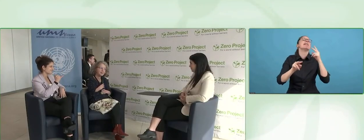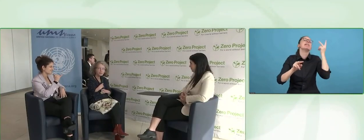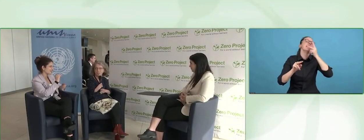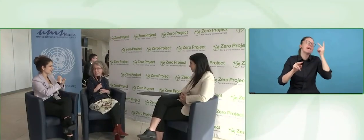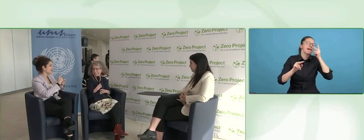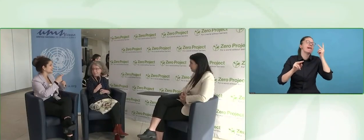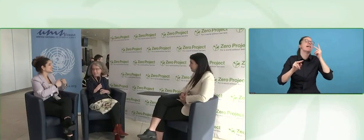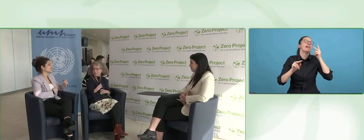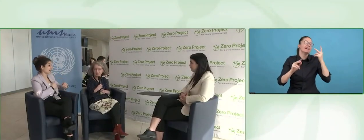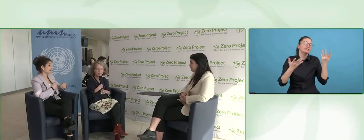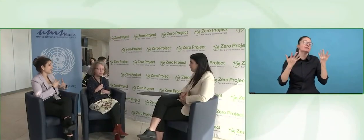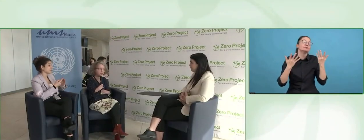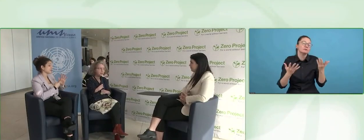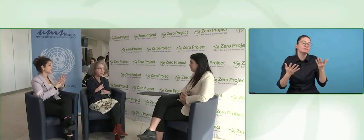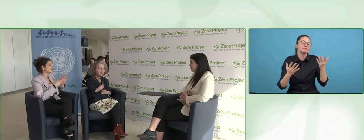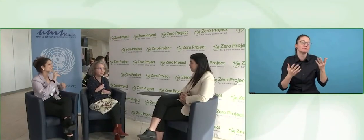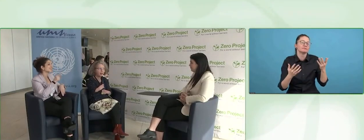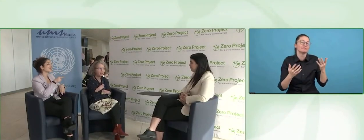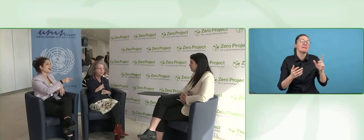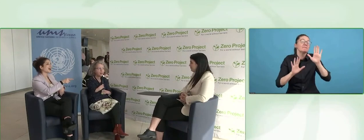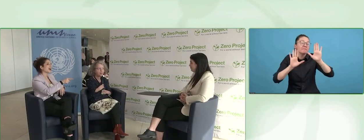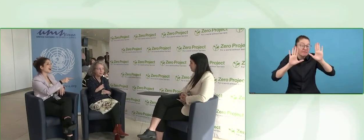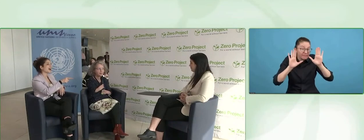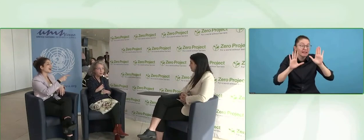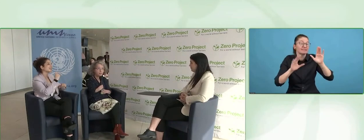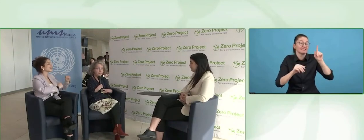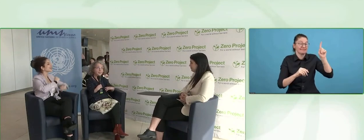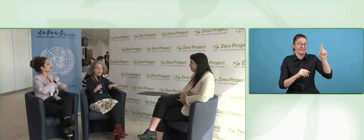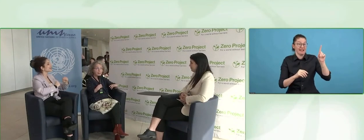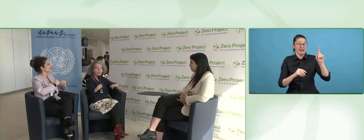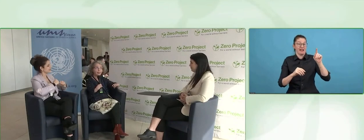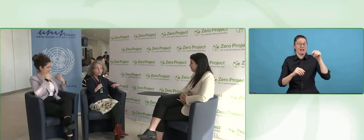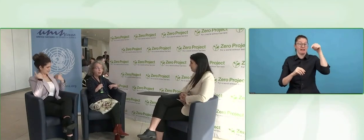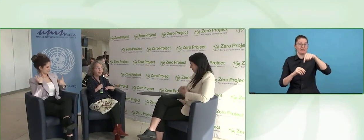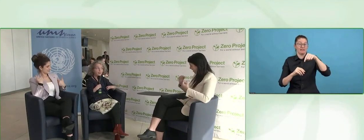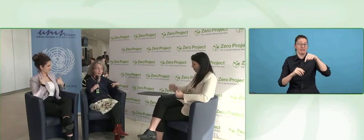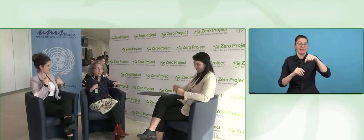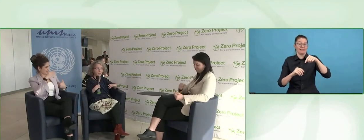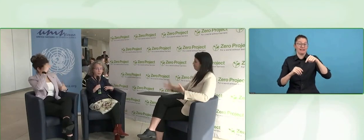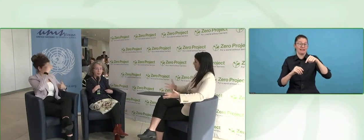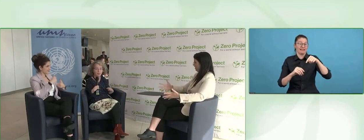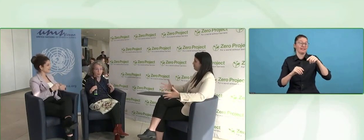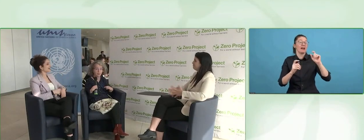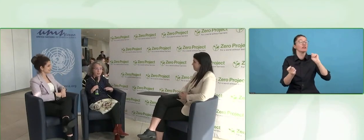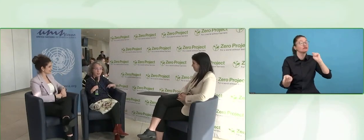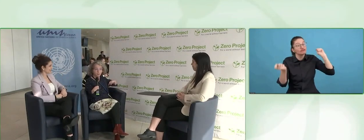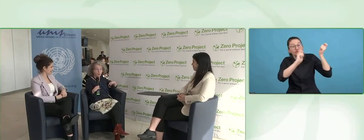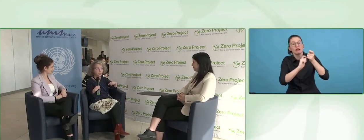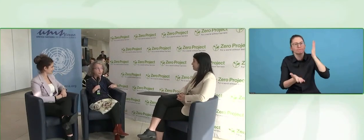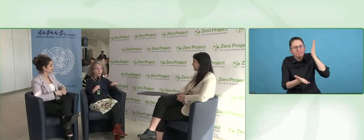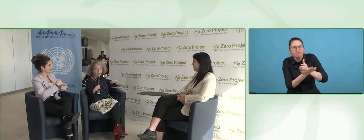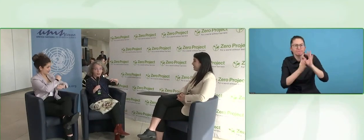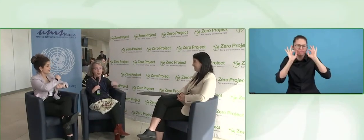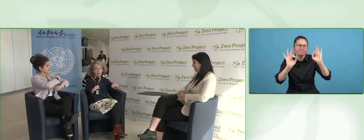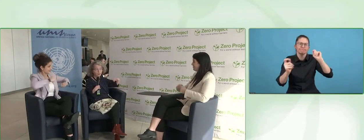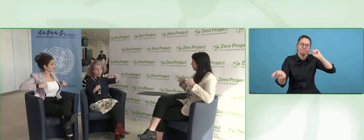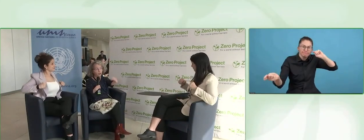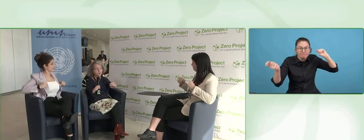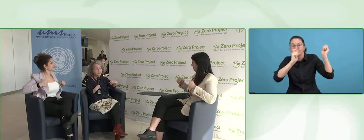Unfortunately, we have to behave physically as well, you have to push to be in the front.